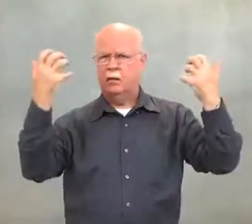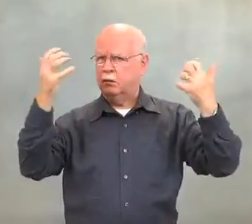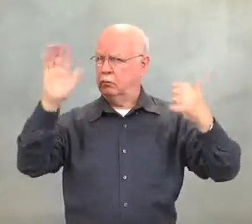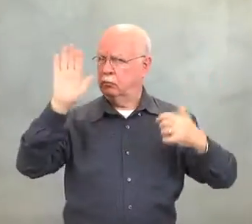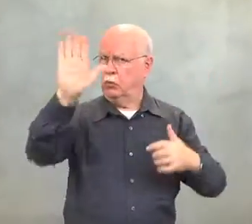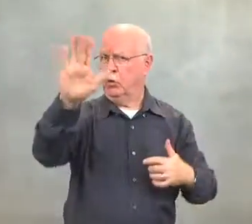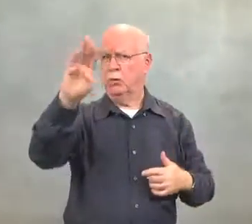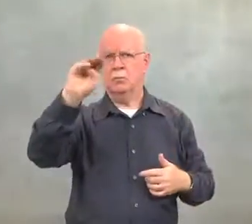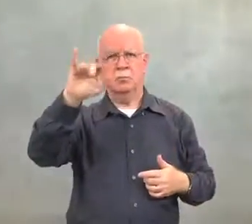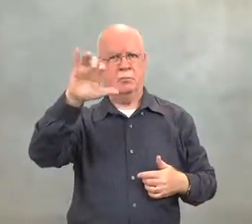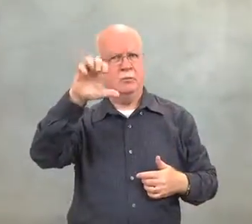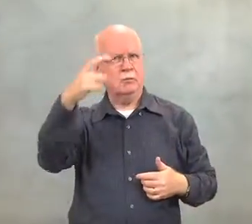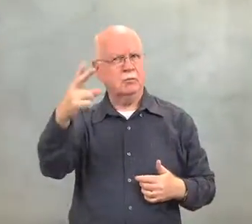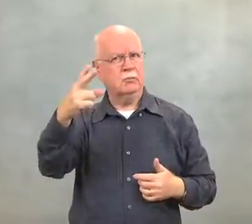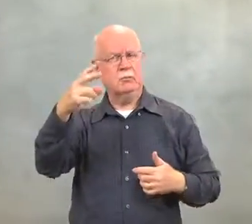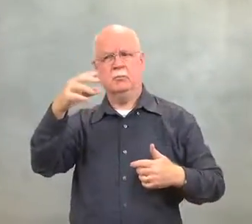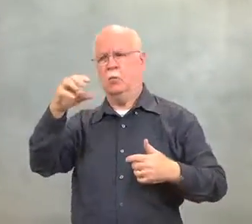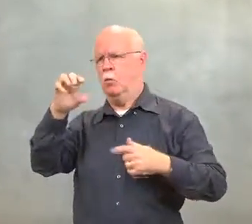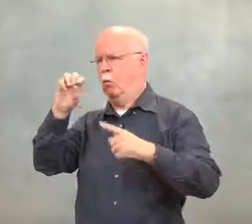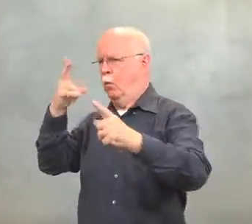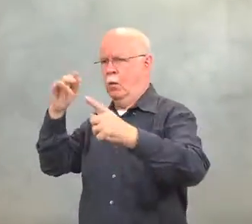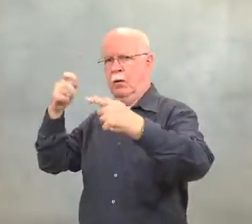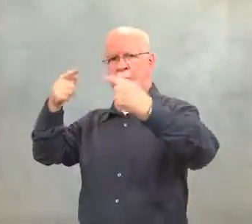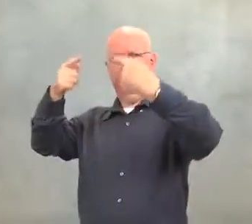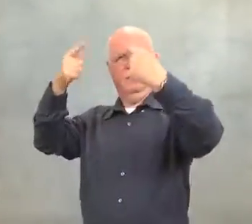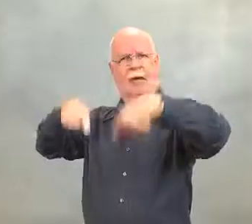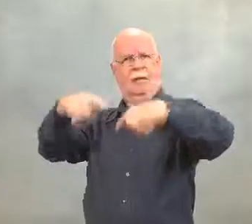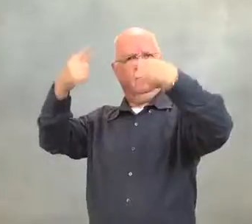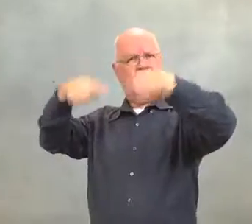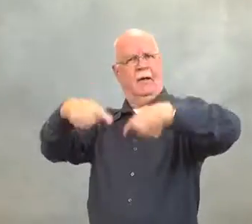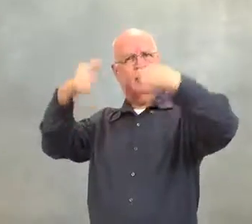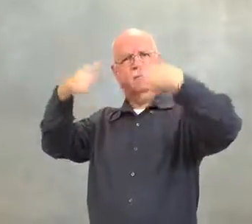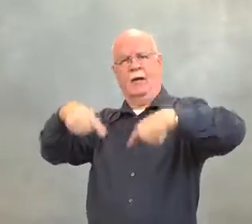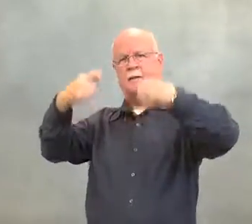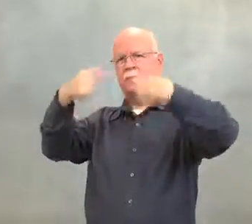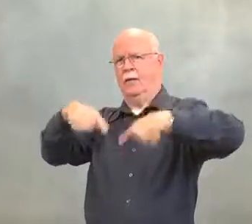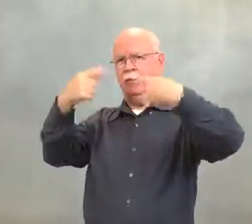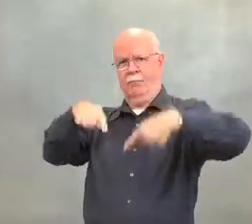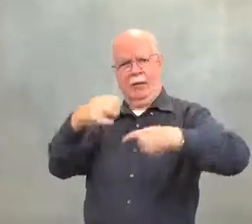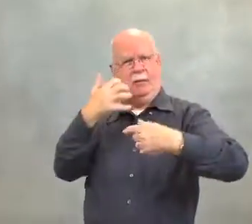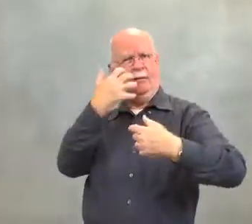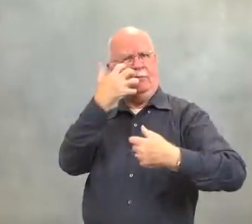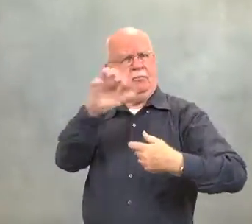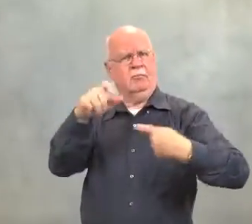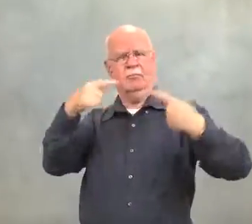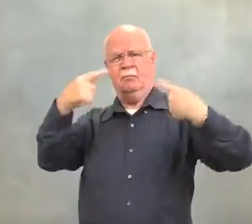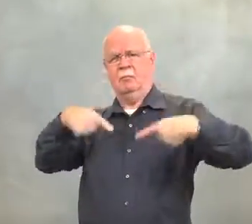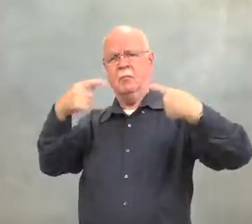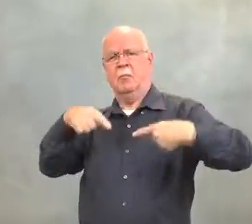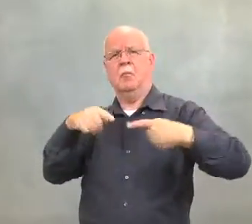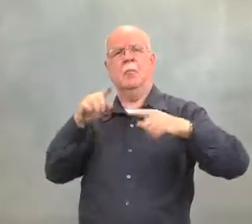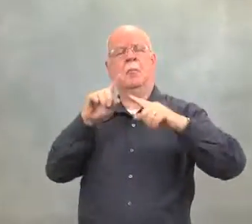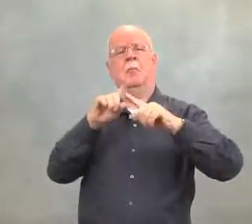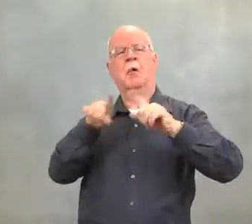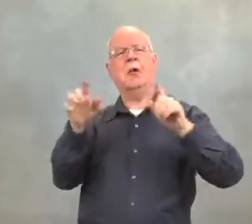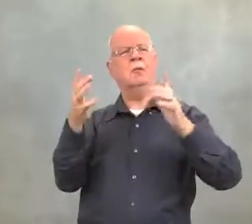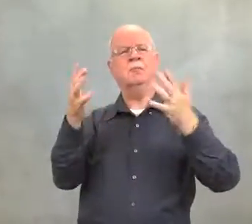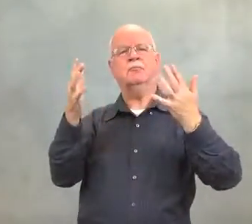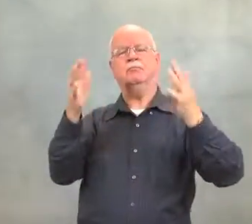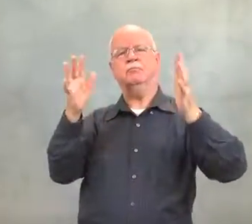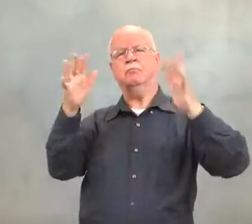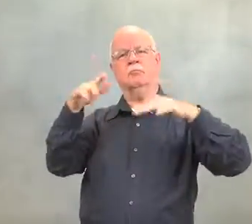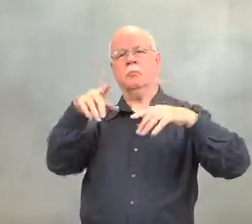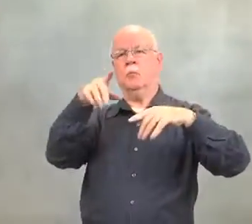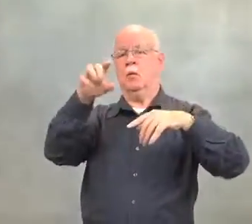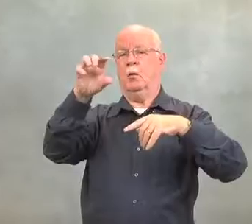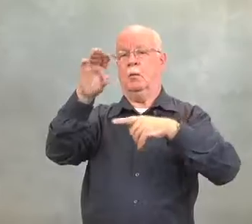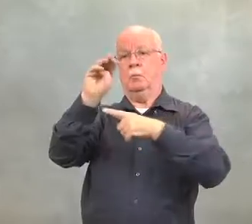The property belonged to the state of Michigan.